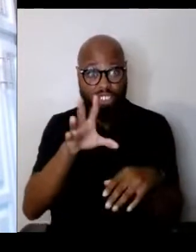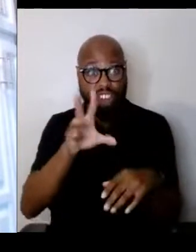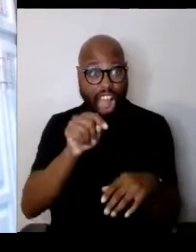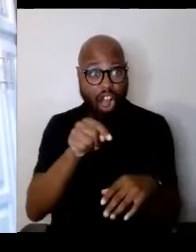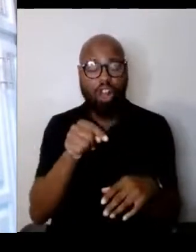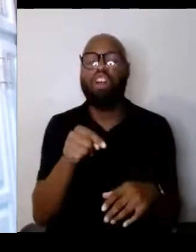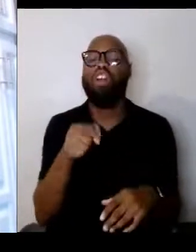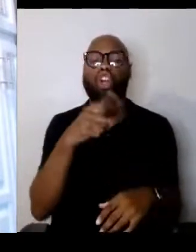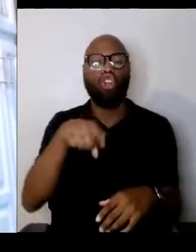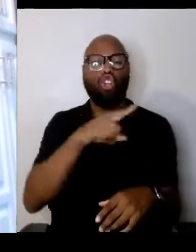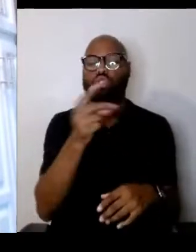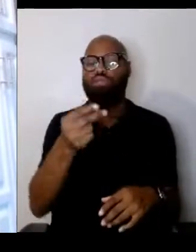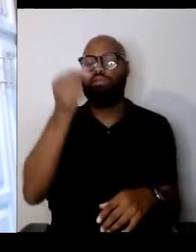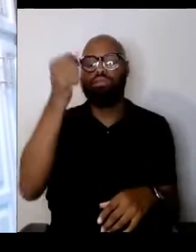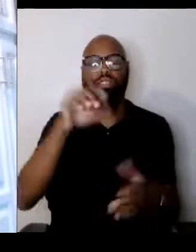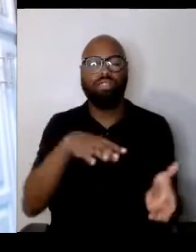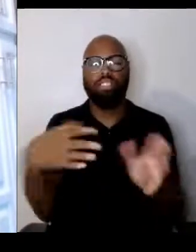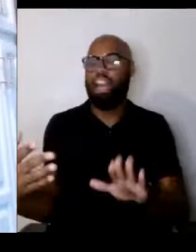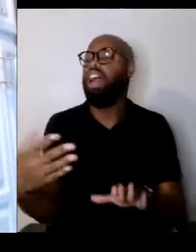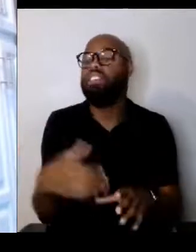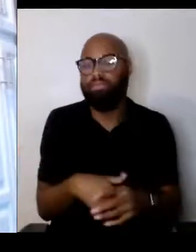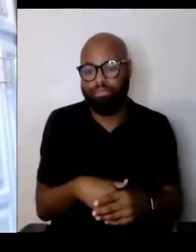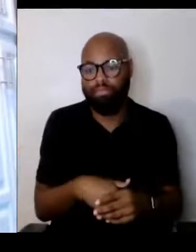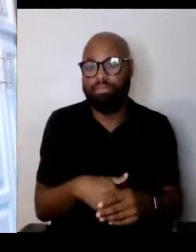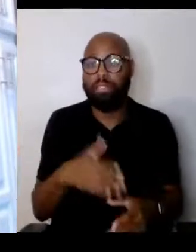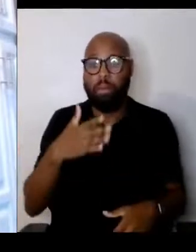In my case, the underground network in Holland